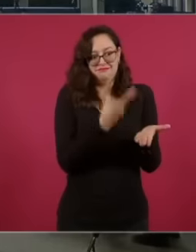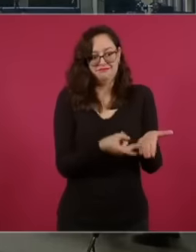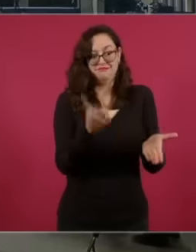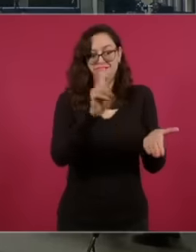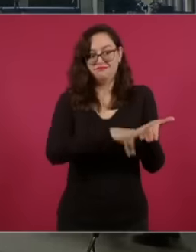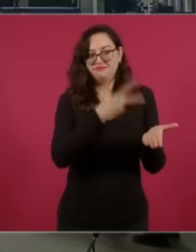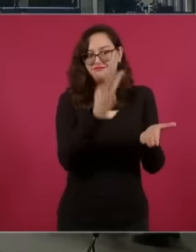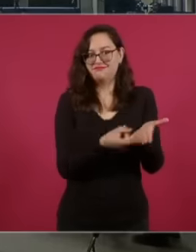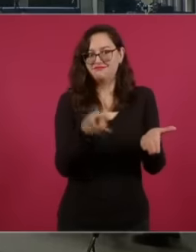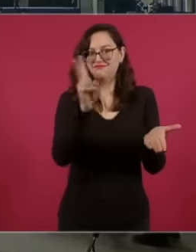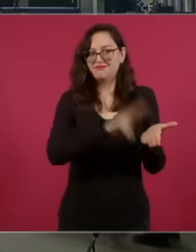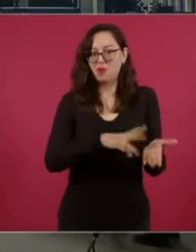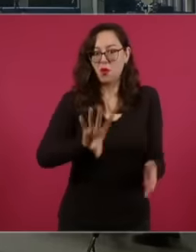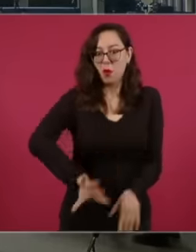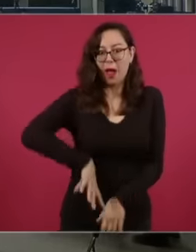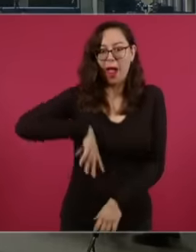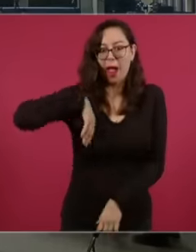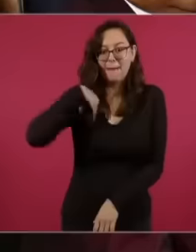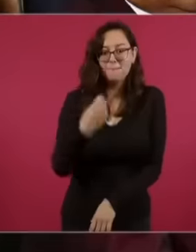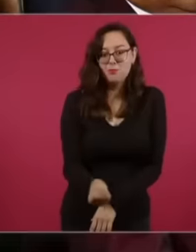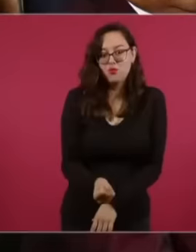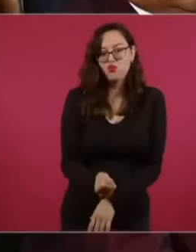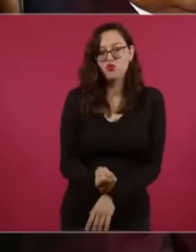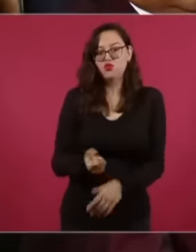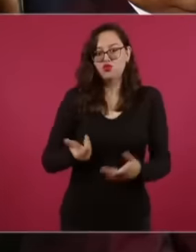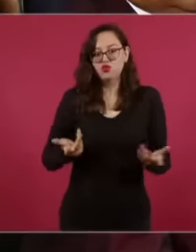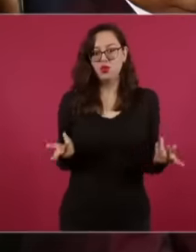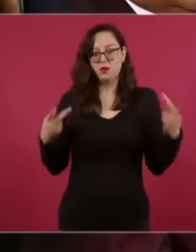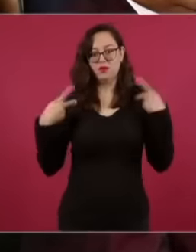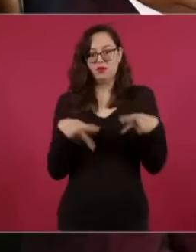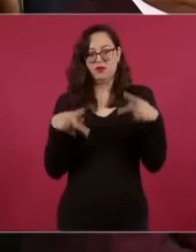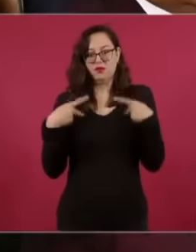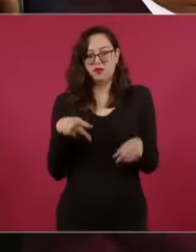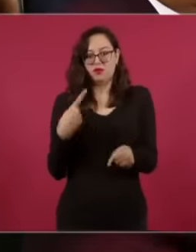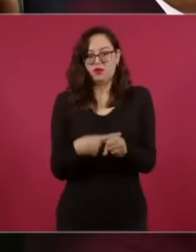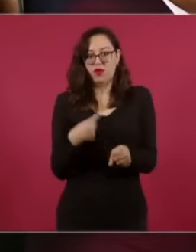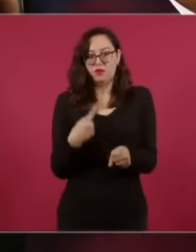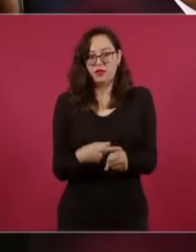abuse and it is an abuse for people who are sick and who require this treatment,